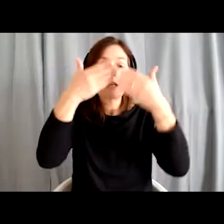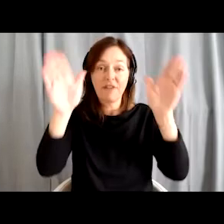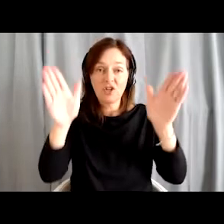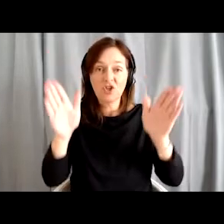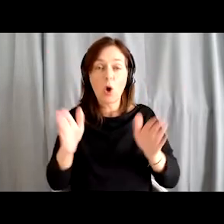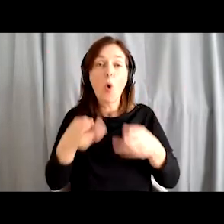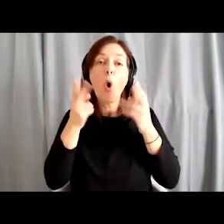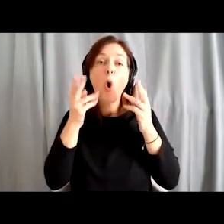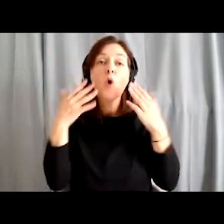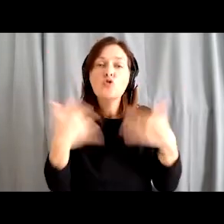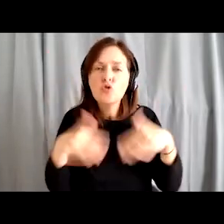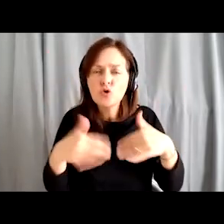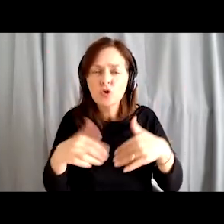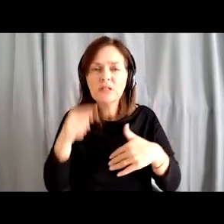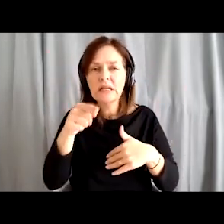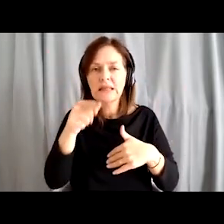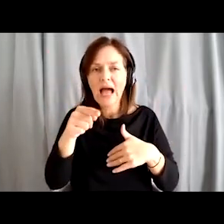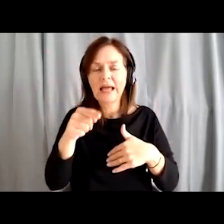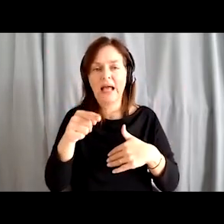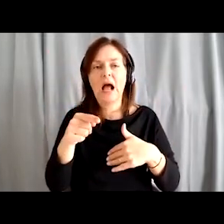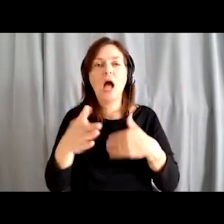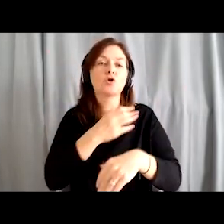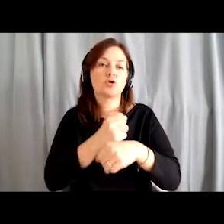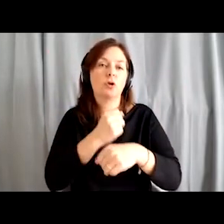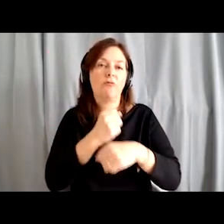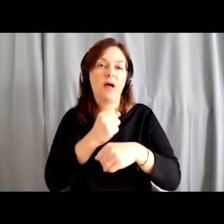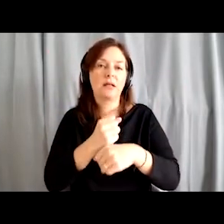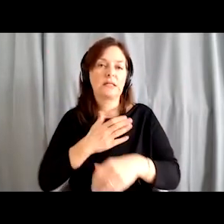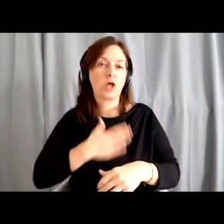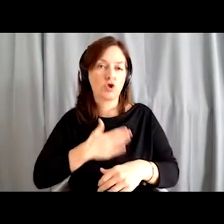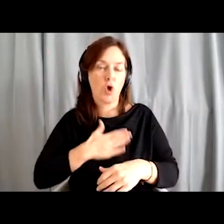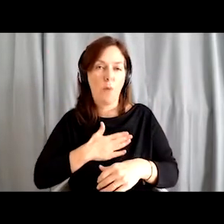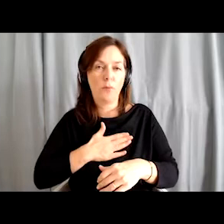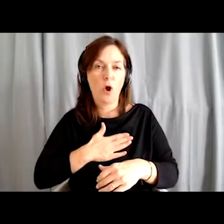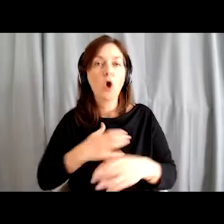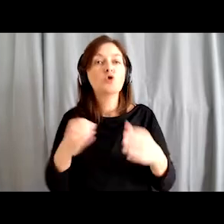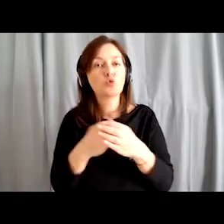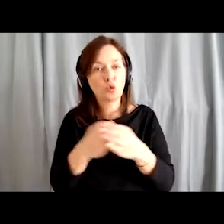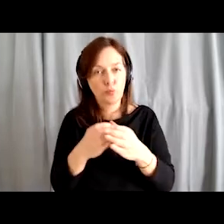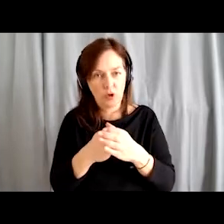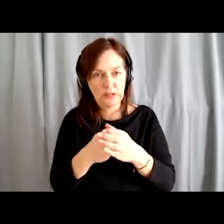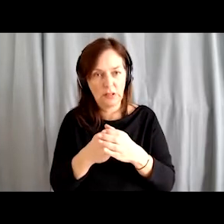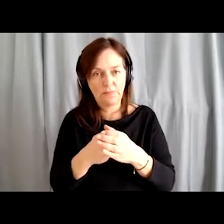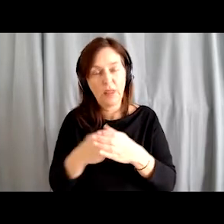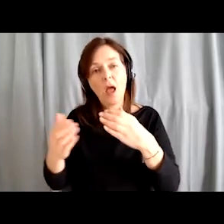of the entire local community. In collaboration with the City Municipality of Kranj,